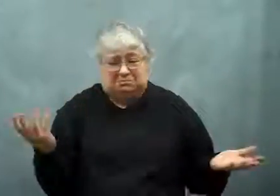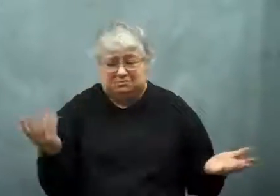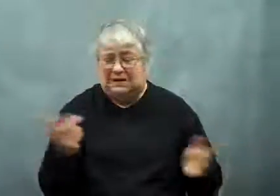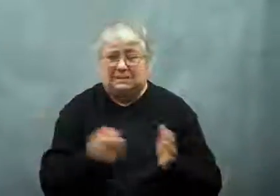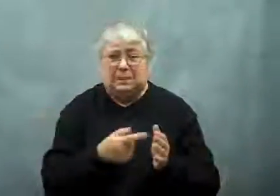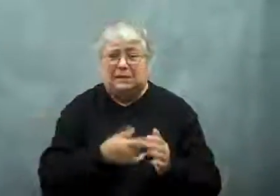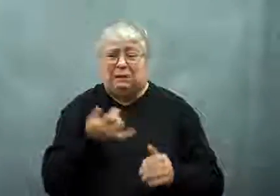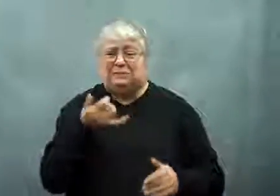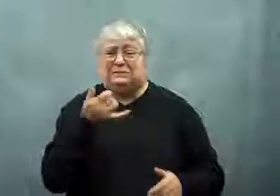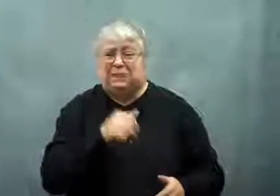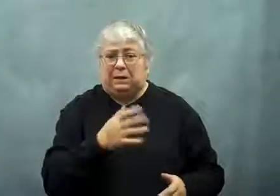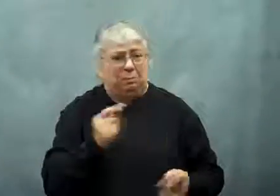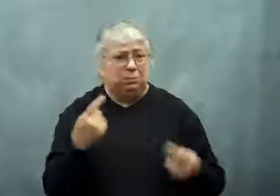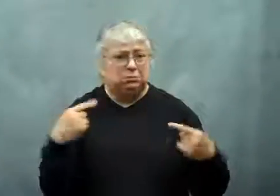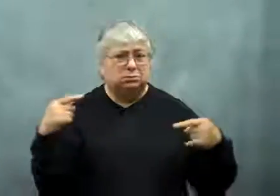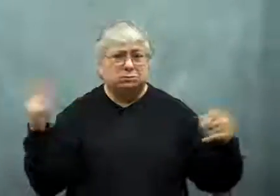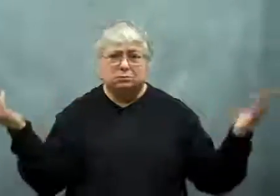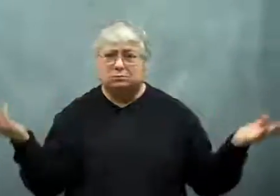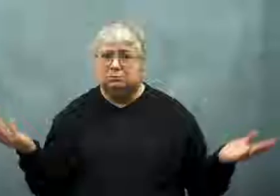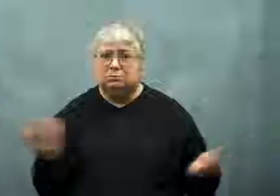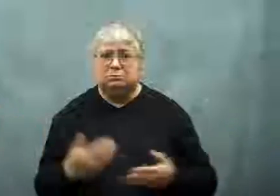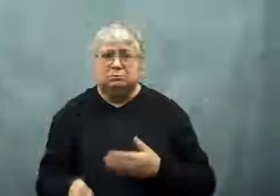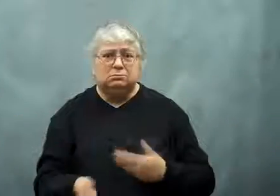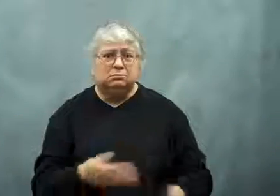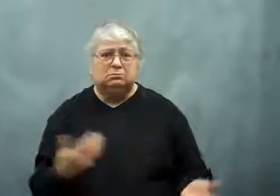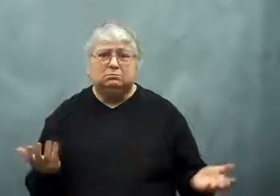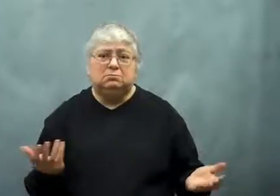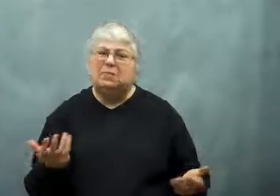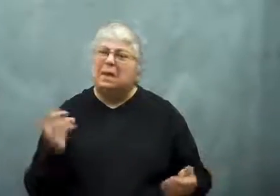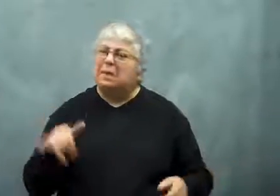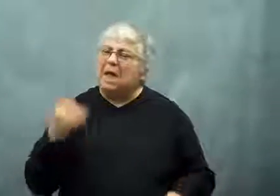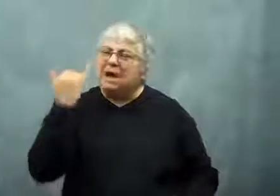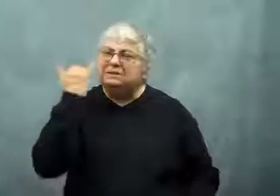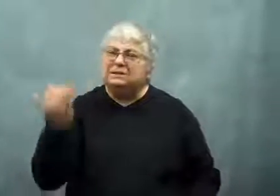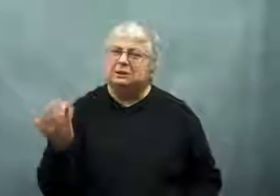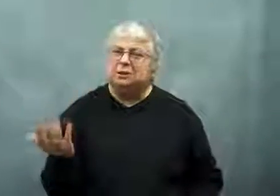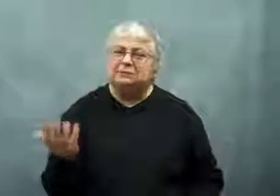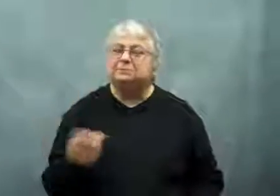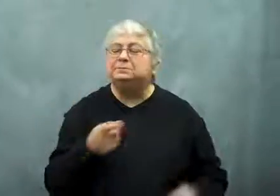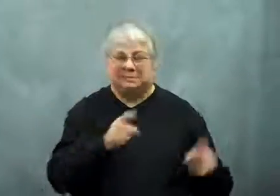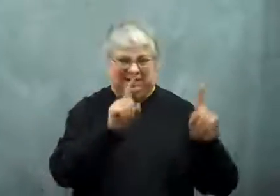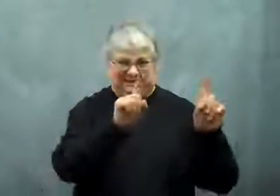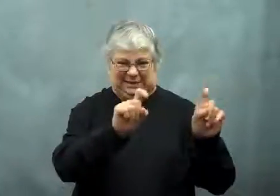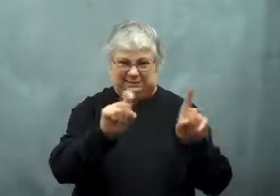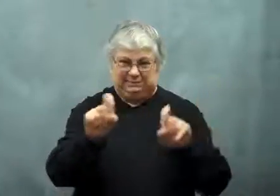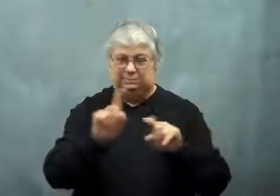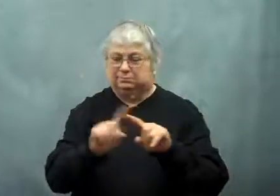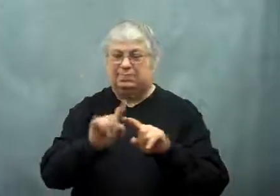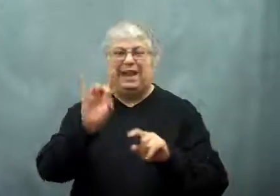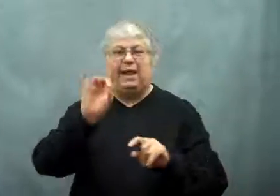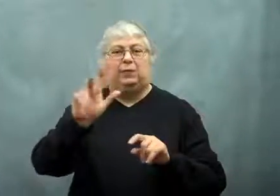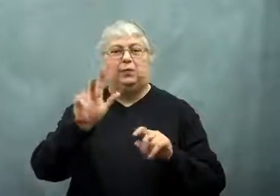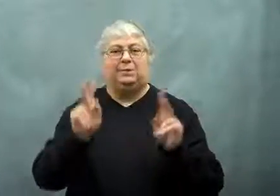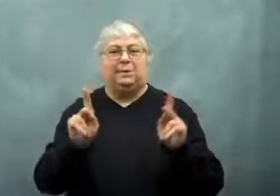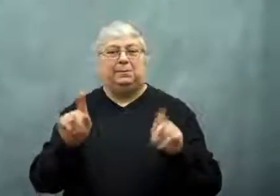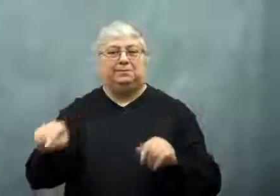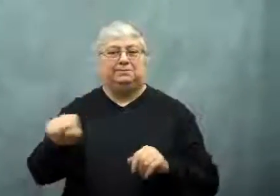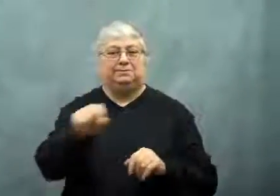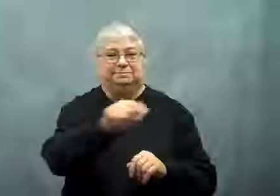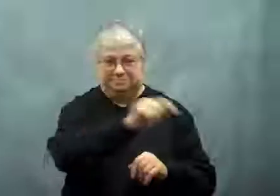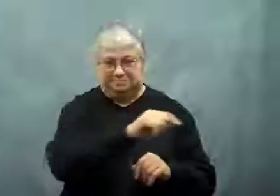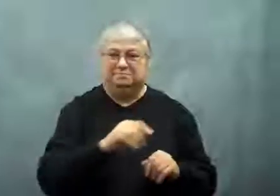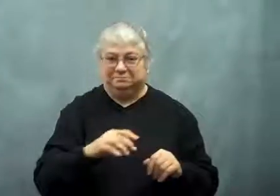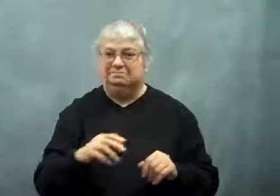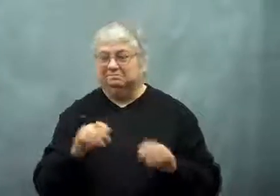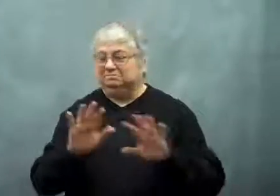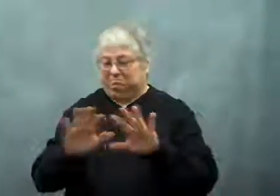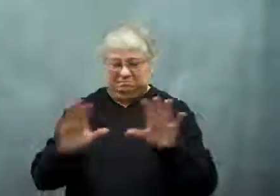He says sometimes the silly ideas are the ones that work.